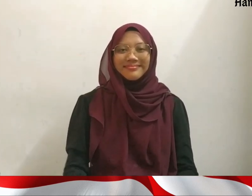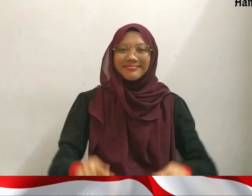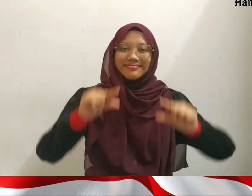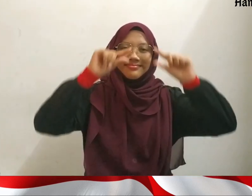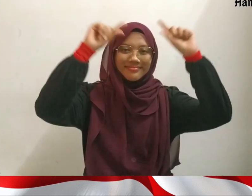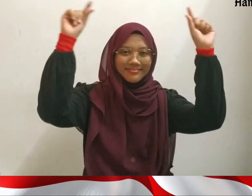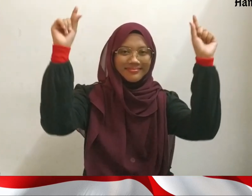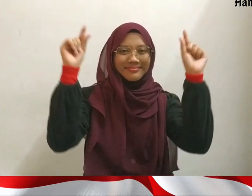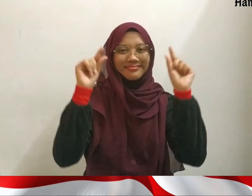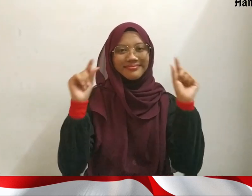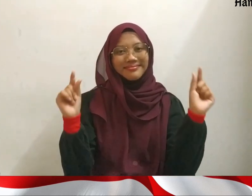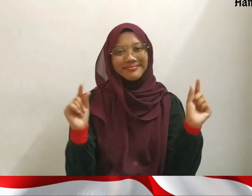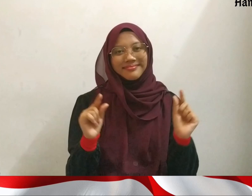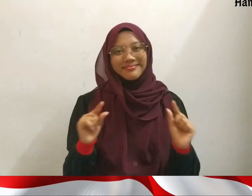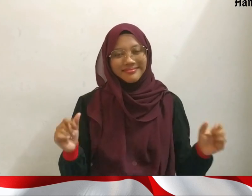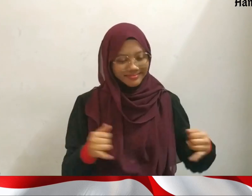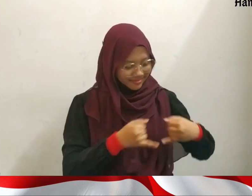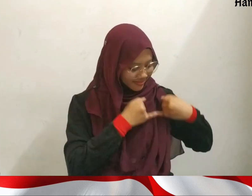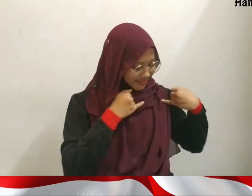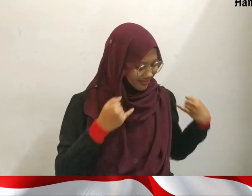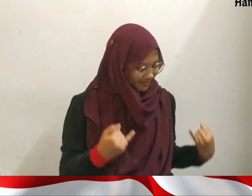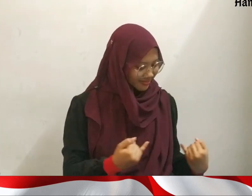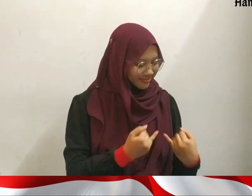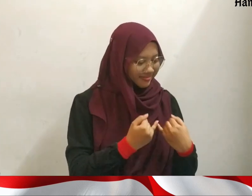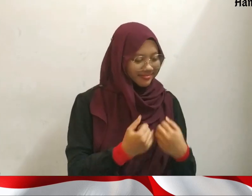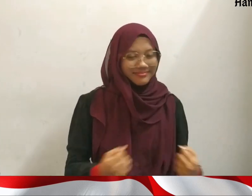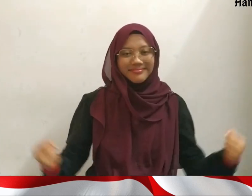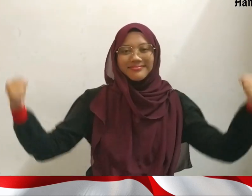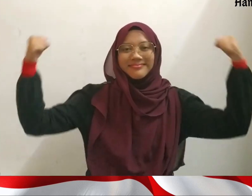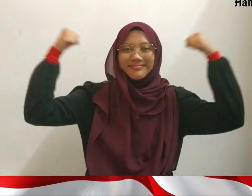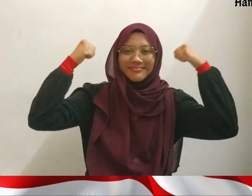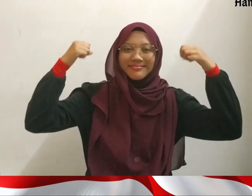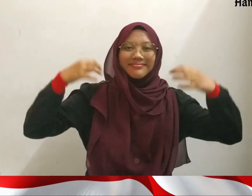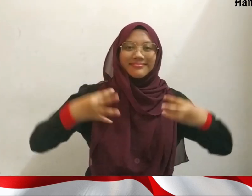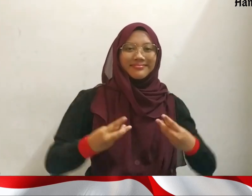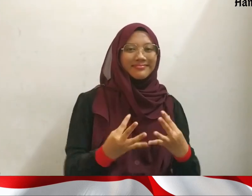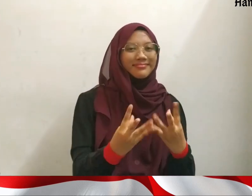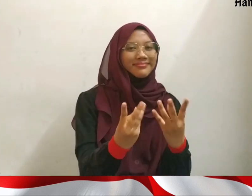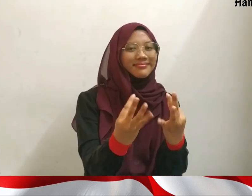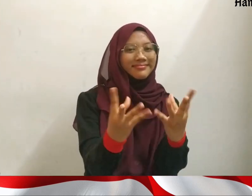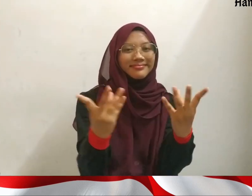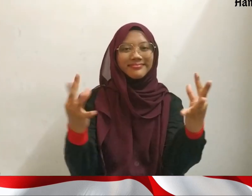Heart beats faster as spirit in huge flames